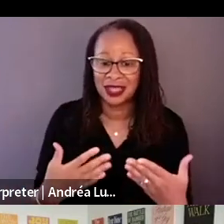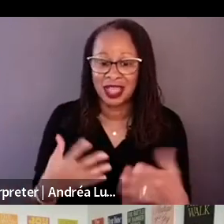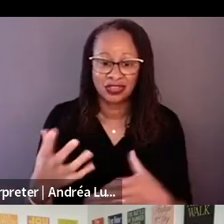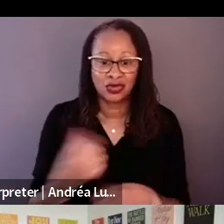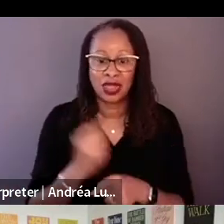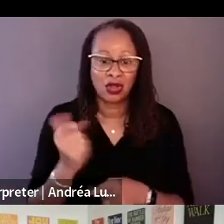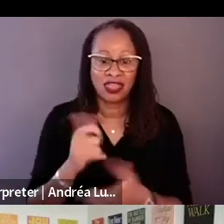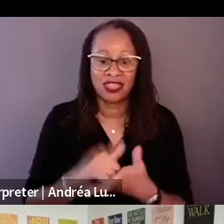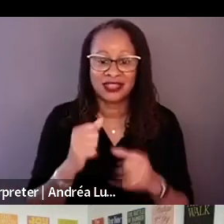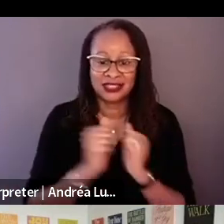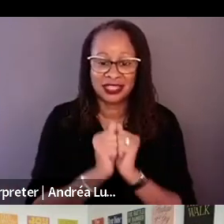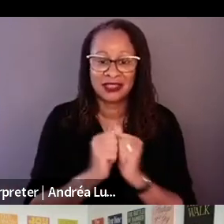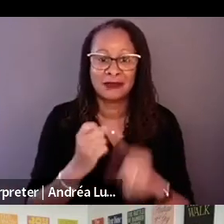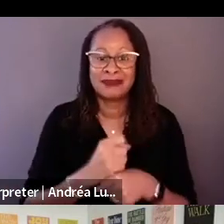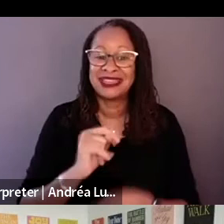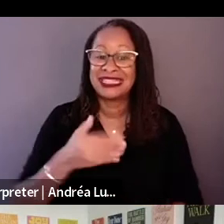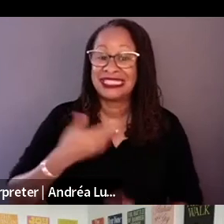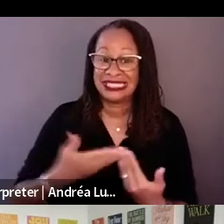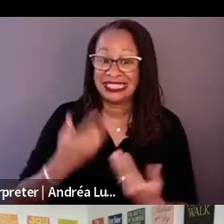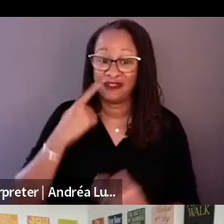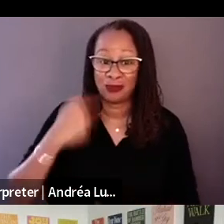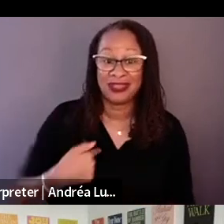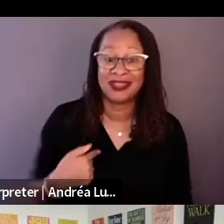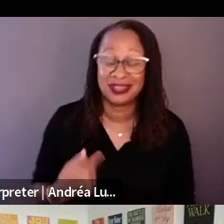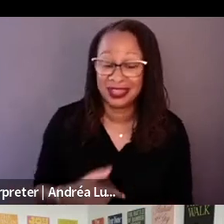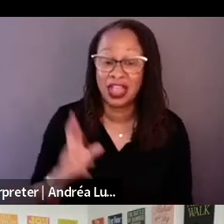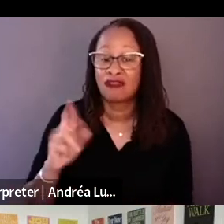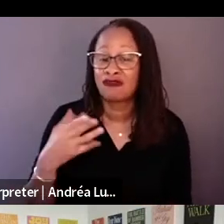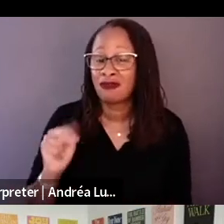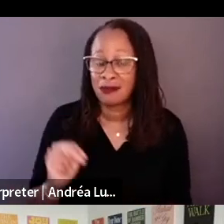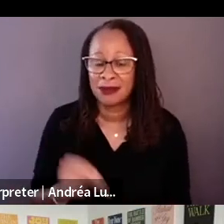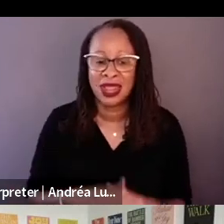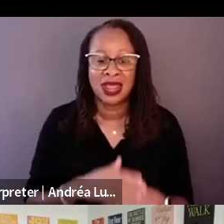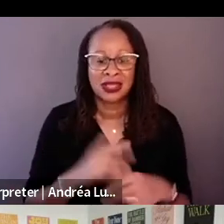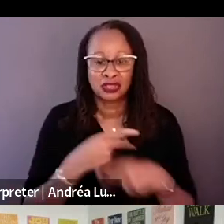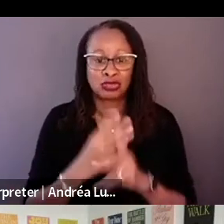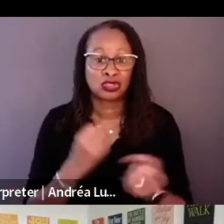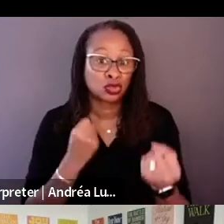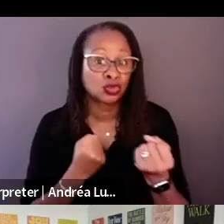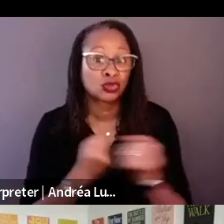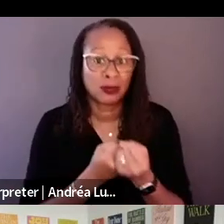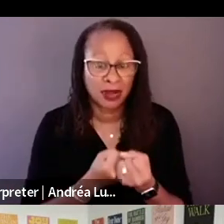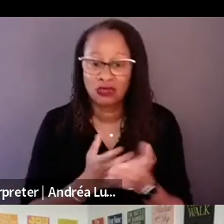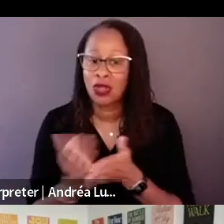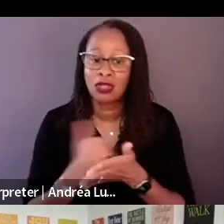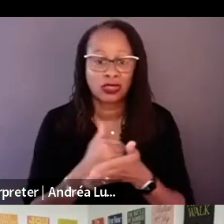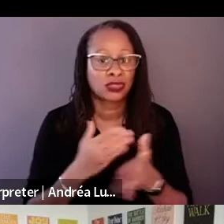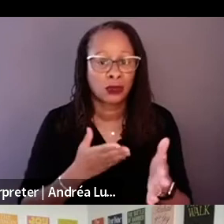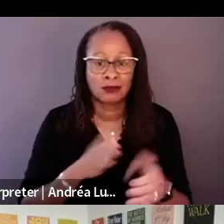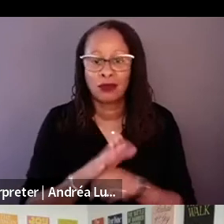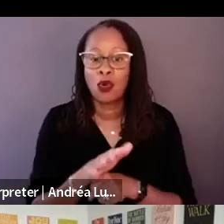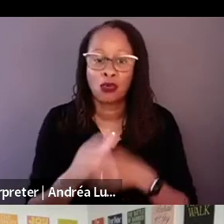The producers it were the whole step of the way through the edit. I was grateful to work with them.